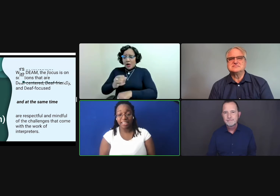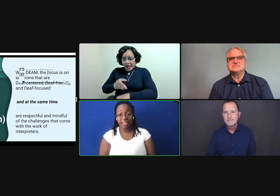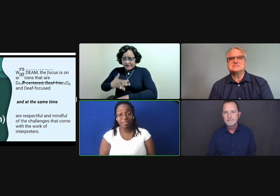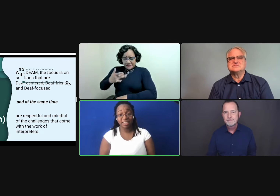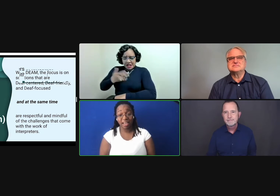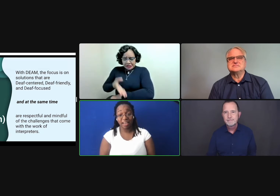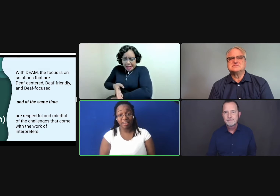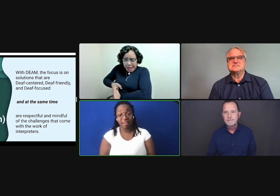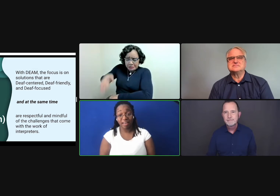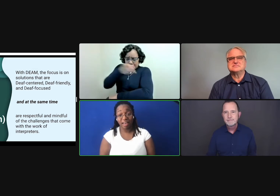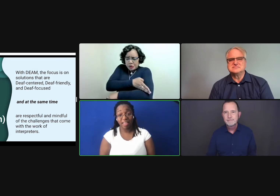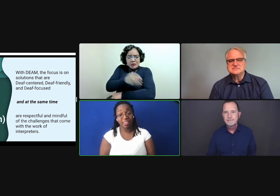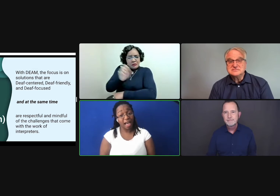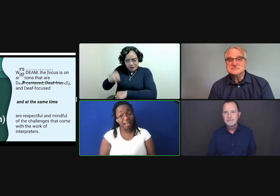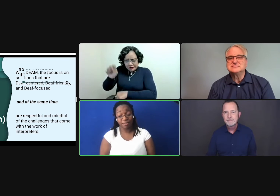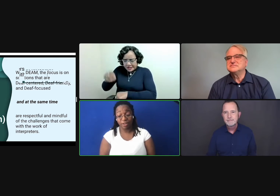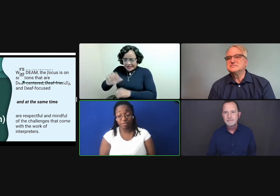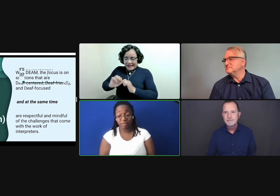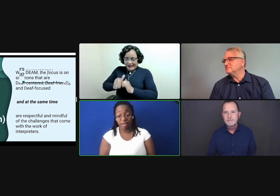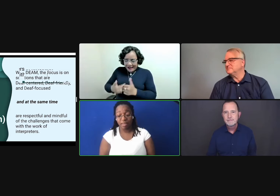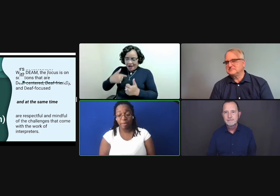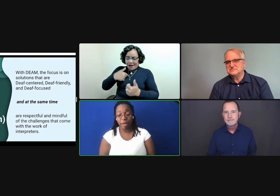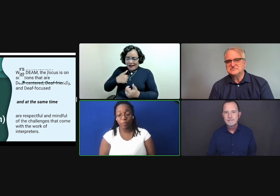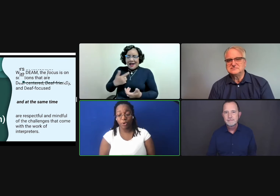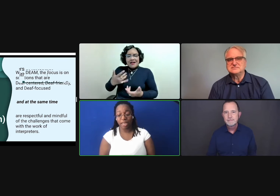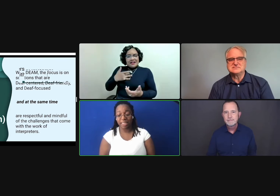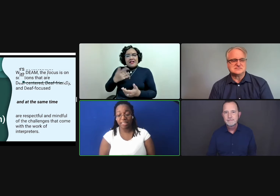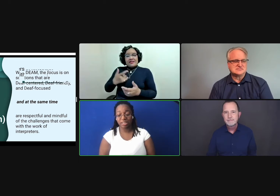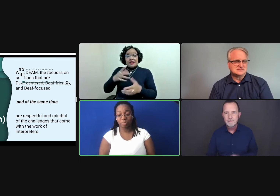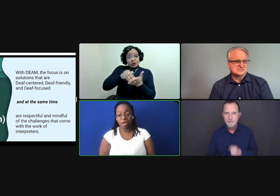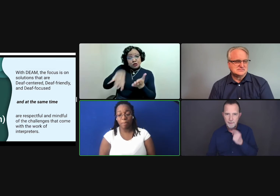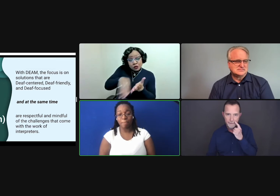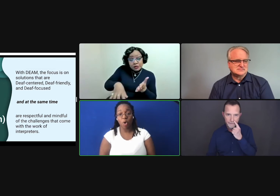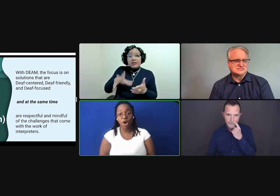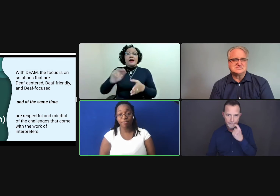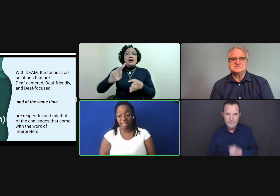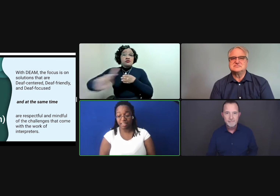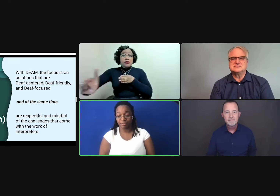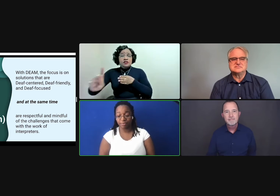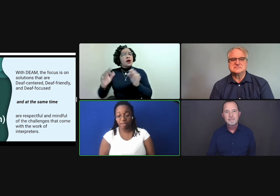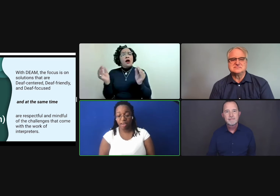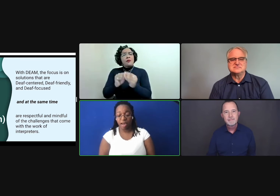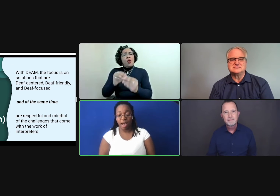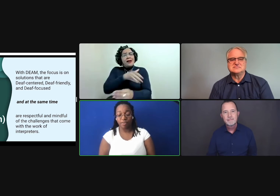And I can safely say, I feel that my work has since become more effective.